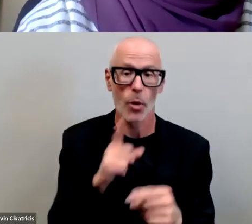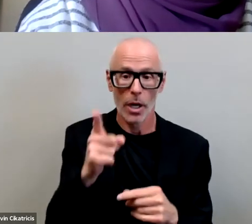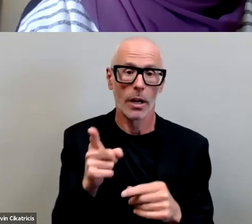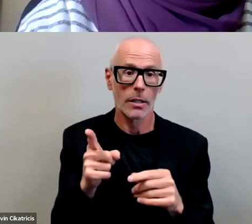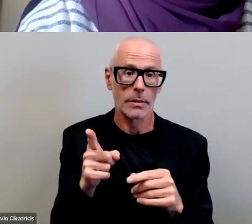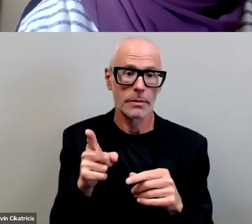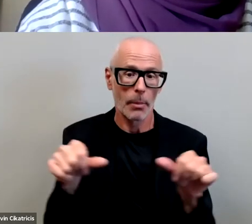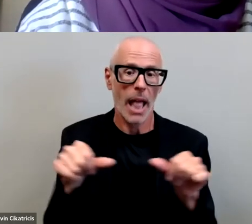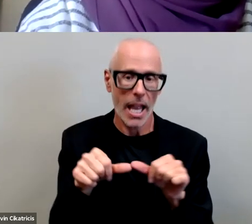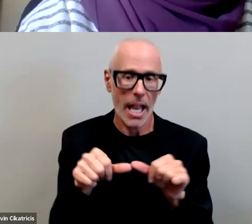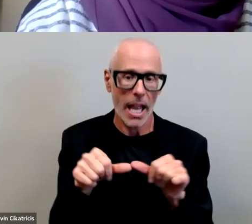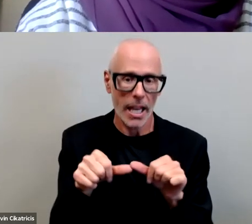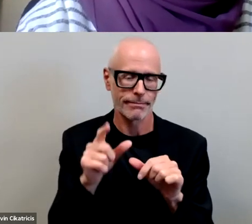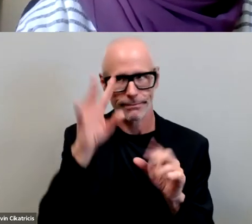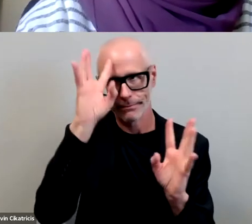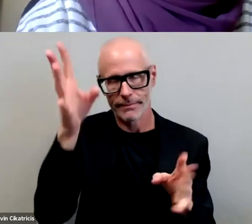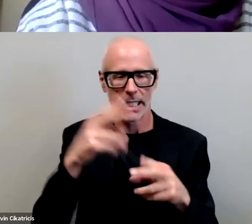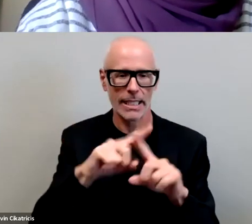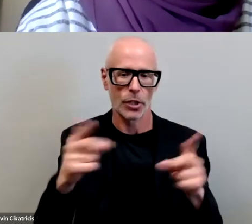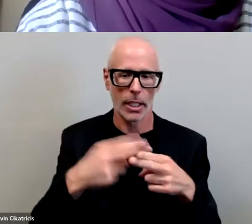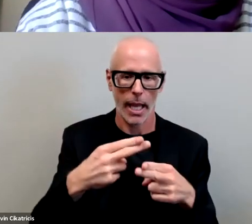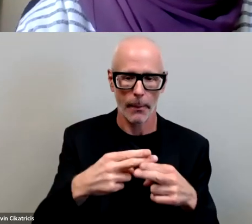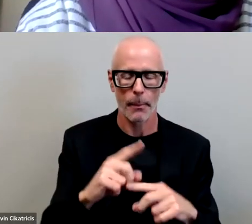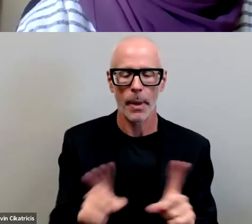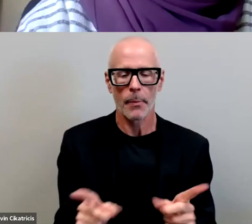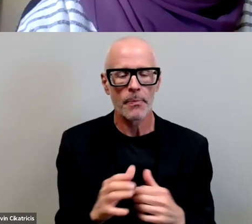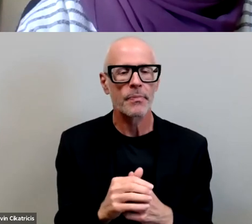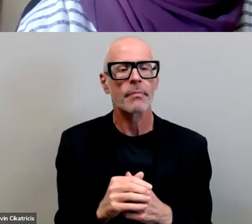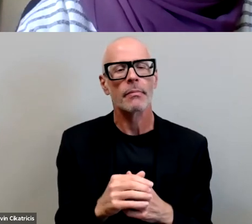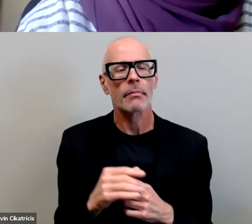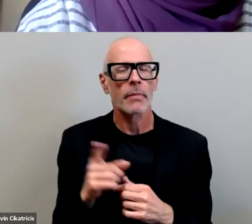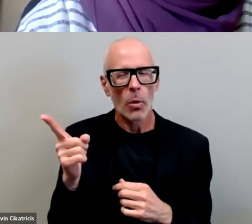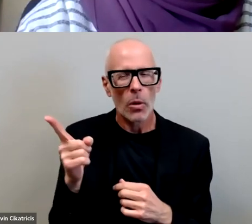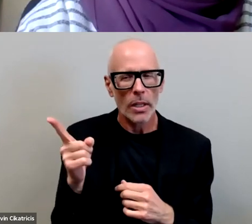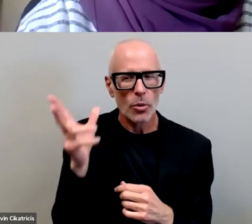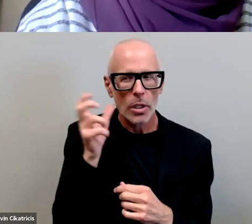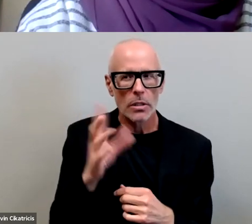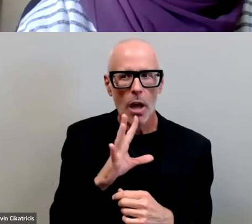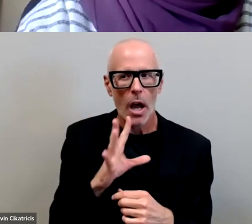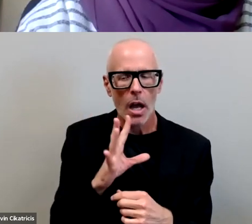it a pseudonym um you know as as i was hearing you talk it reminded me so much of cityville